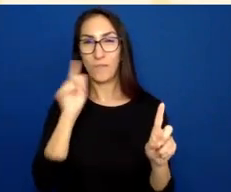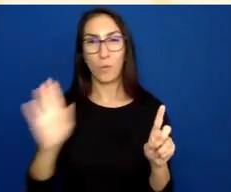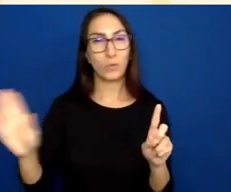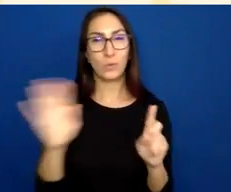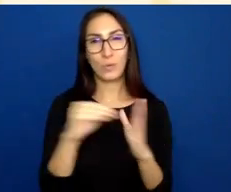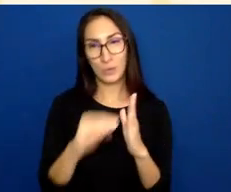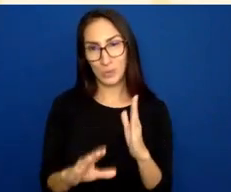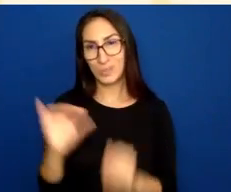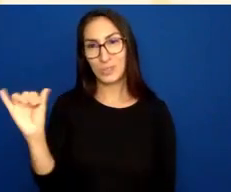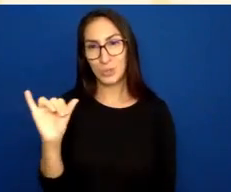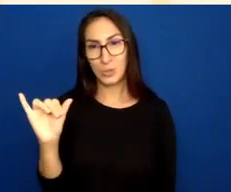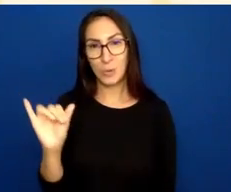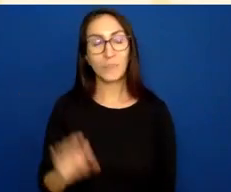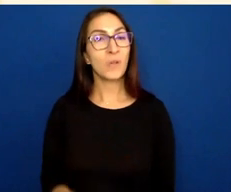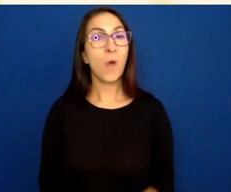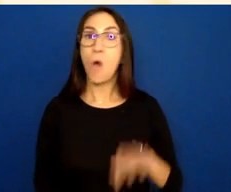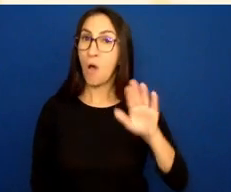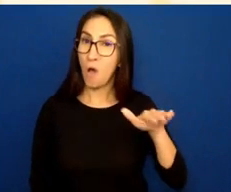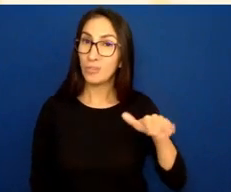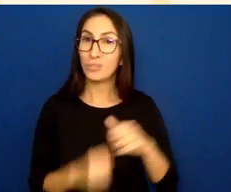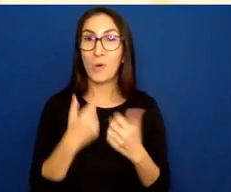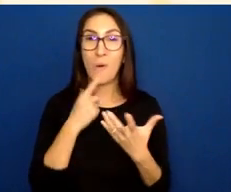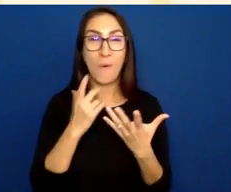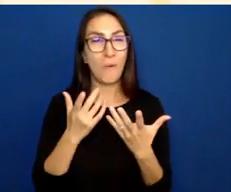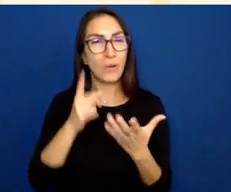Also look for different ways to check your learner's understanding.